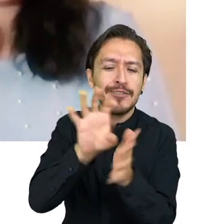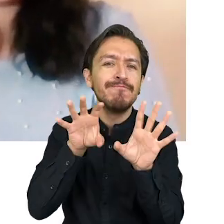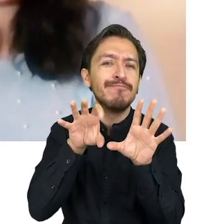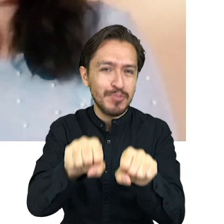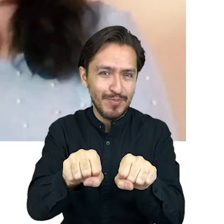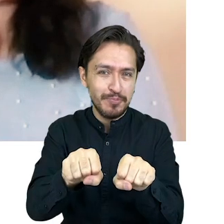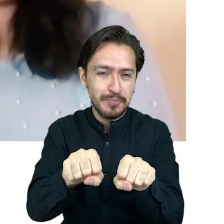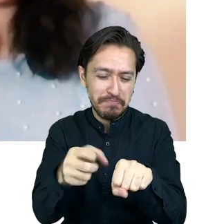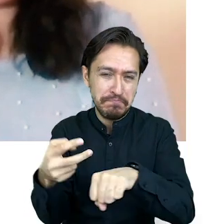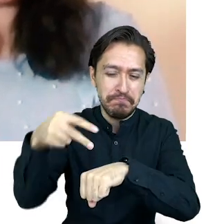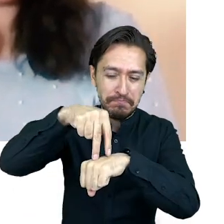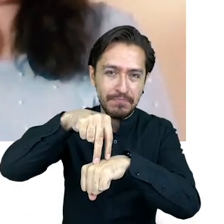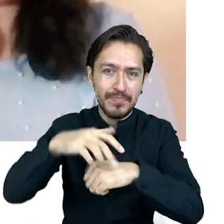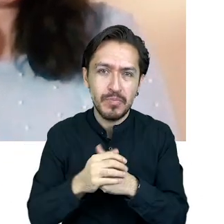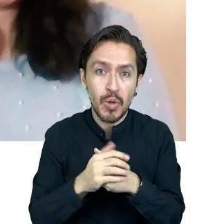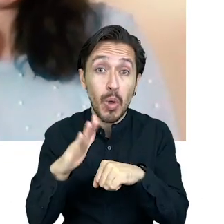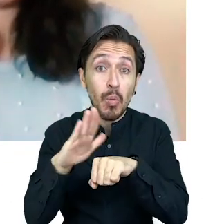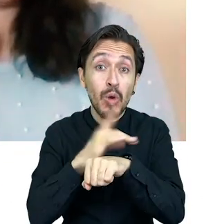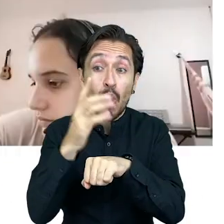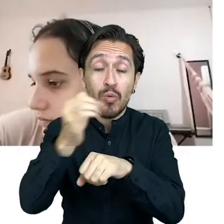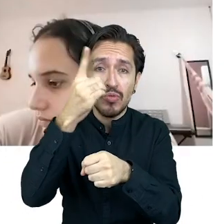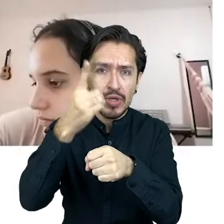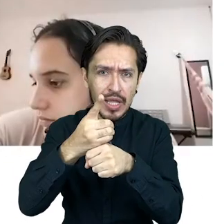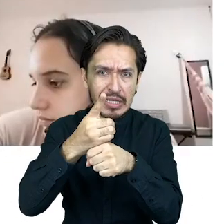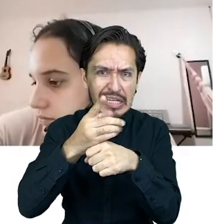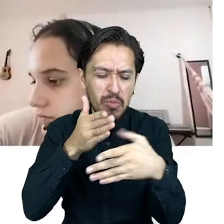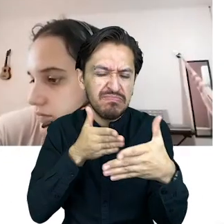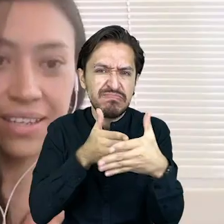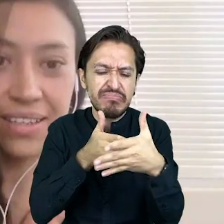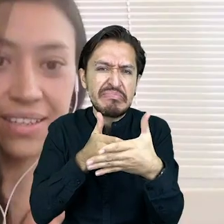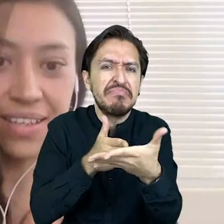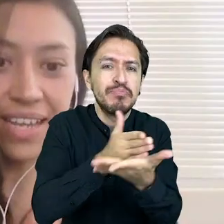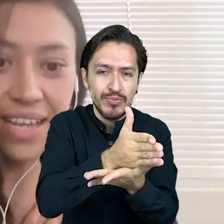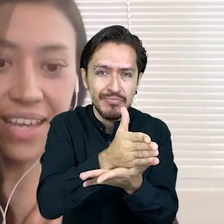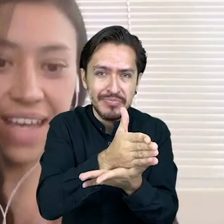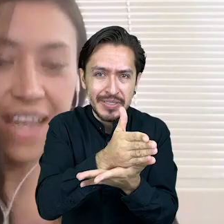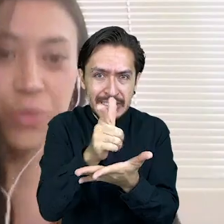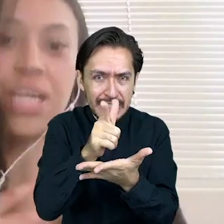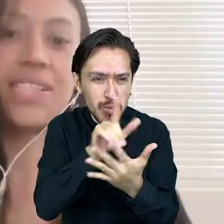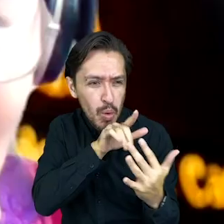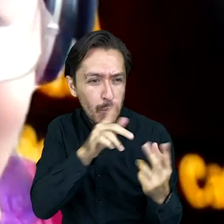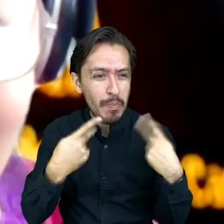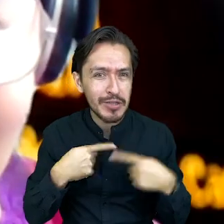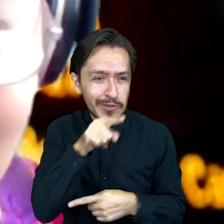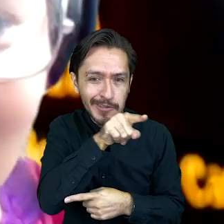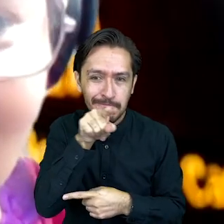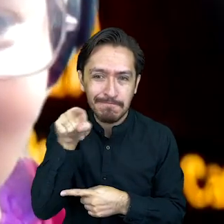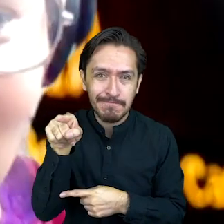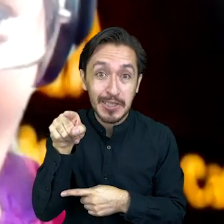It allows you to cross borders and build ties with people